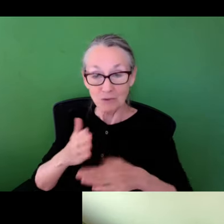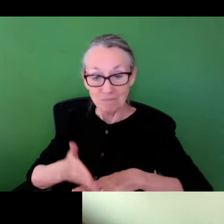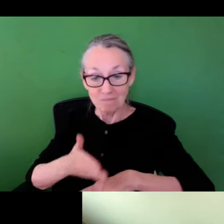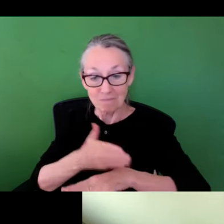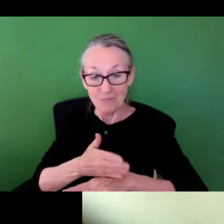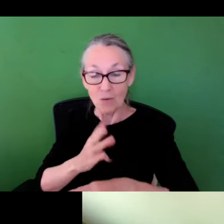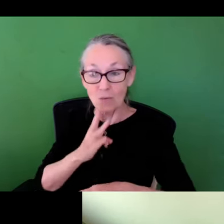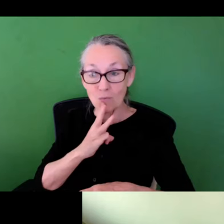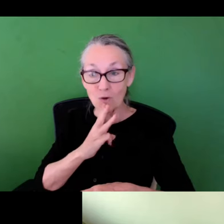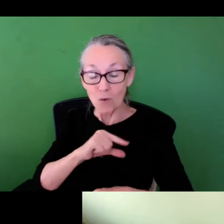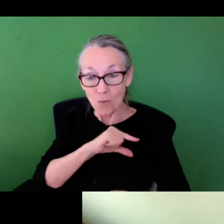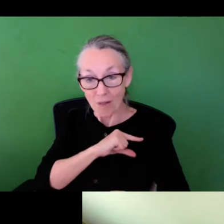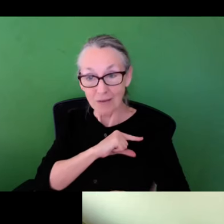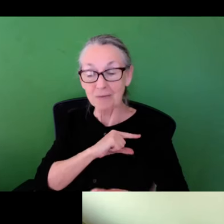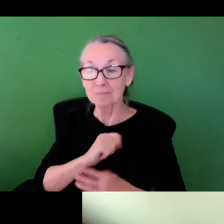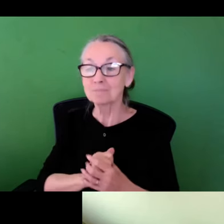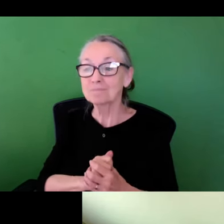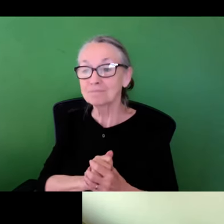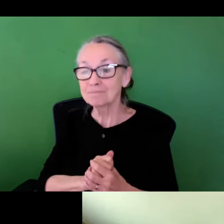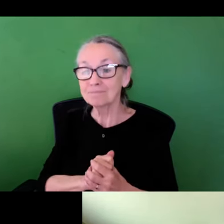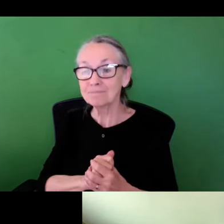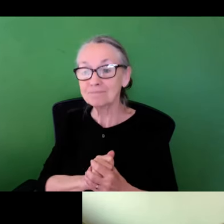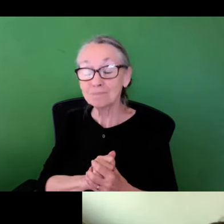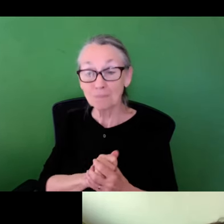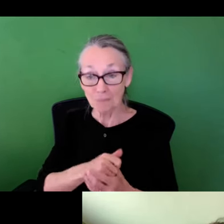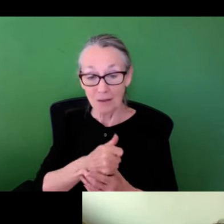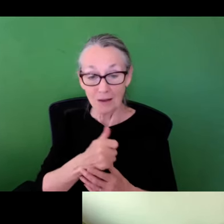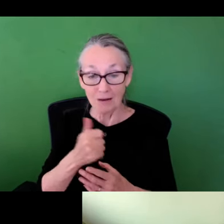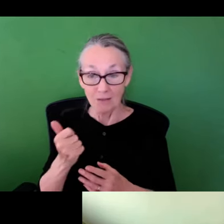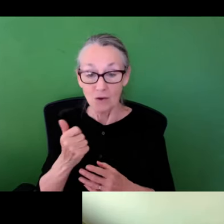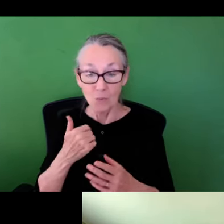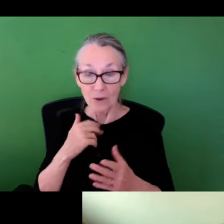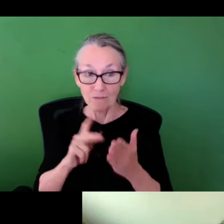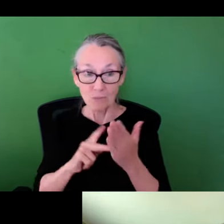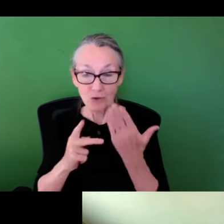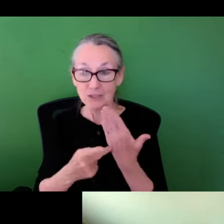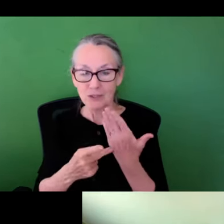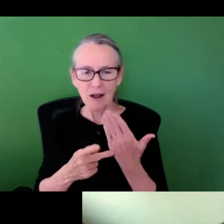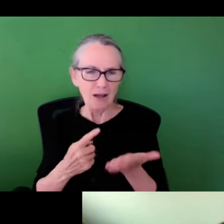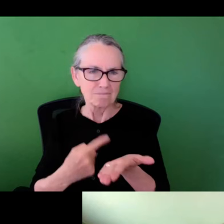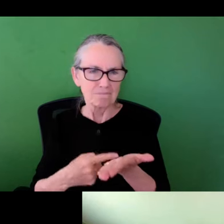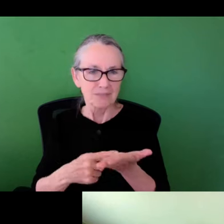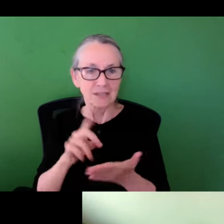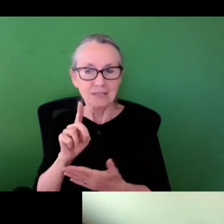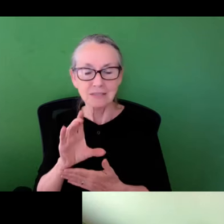treatments and transformation on campus to improve water quantity and quality. We also have a project